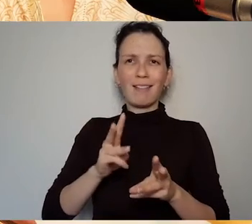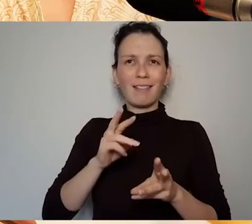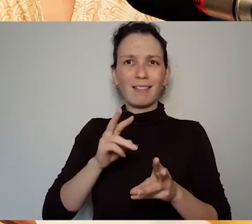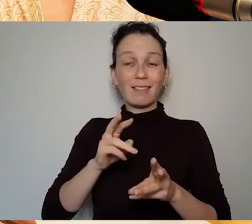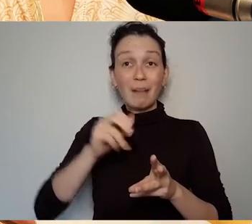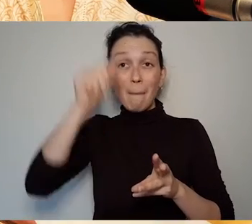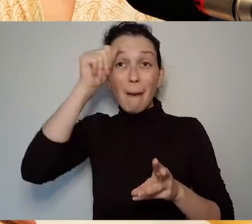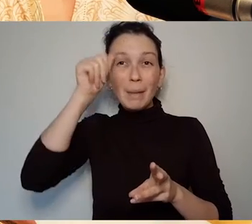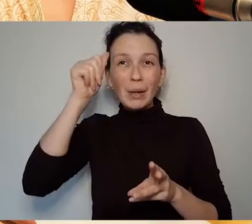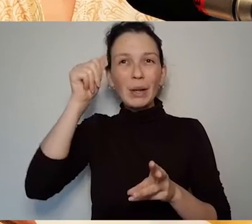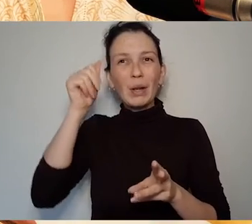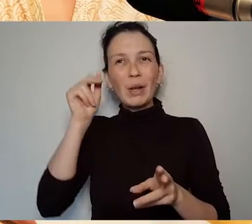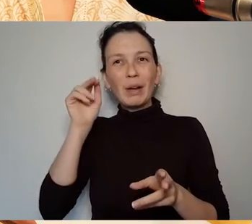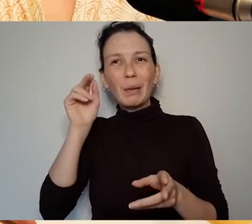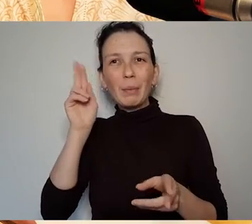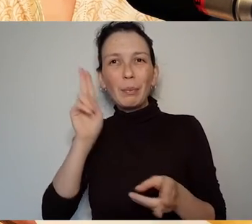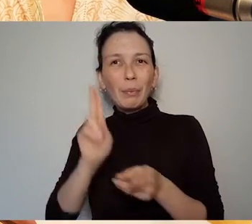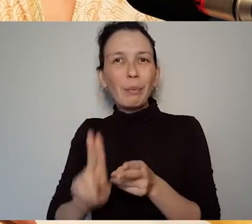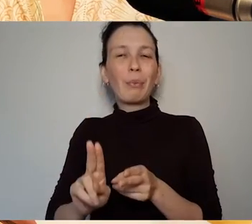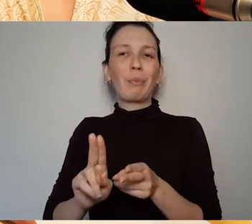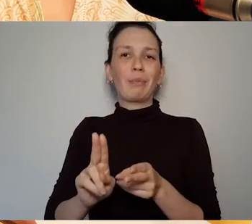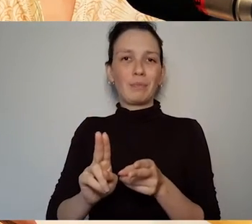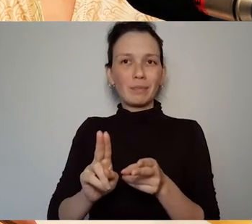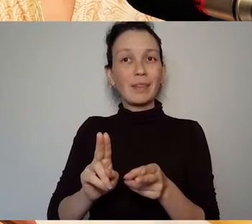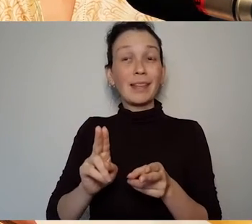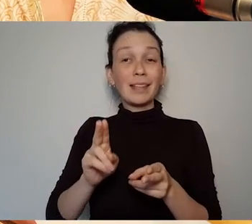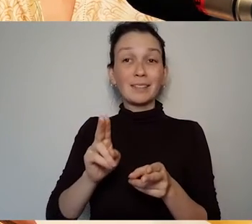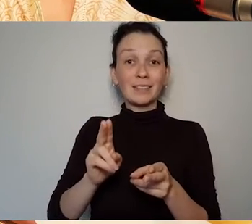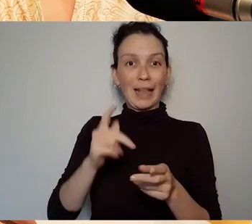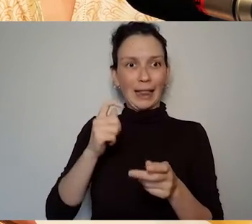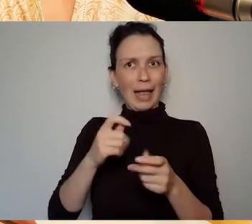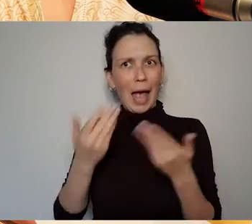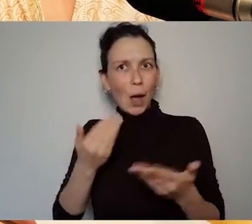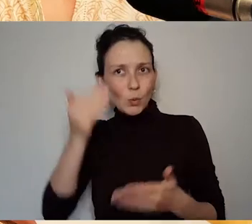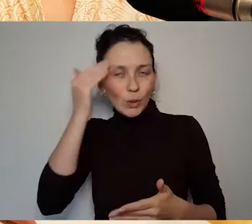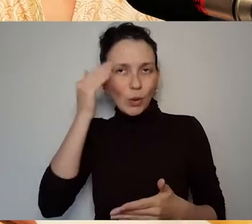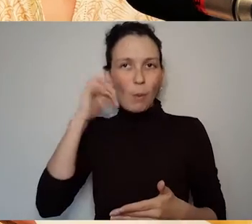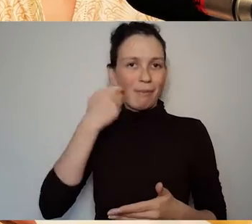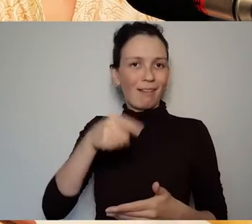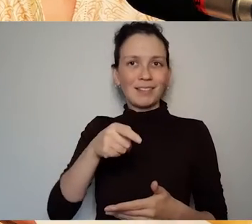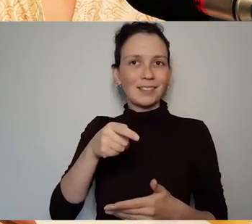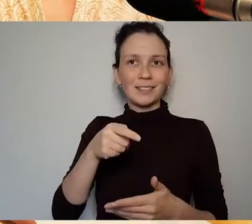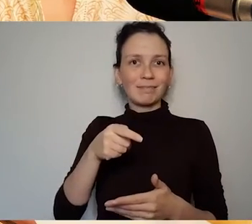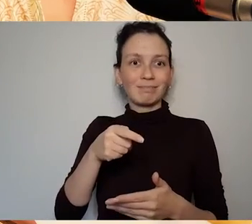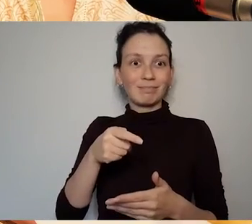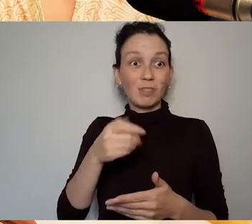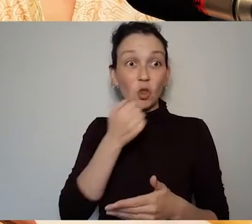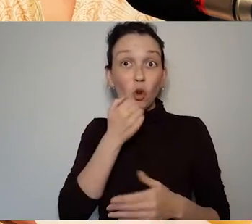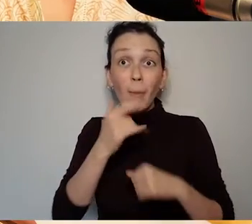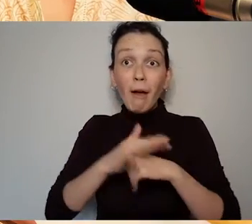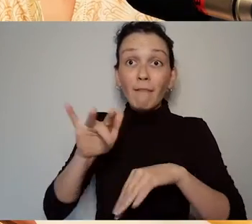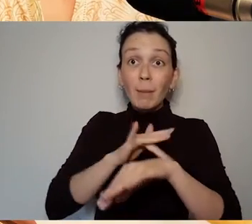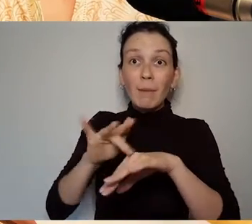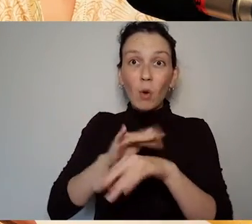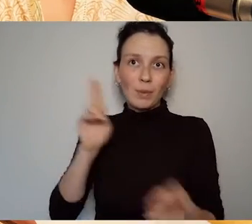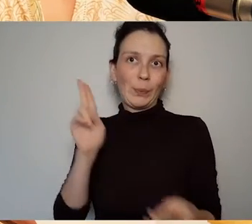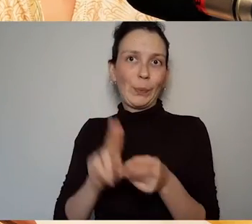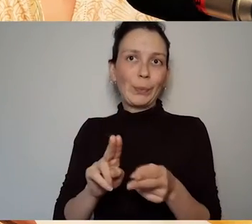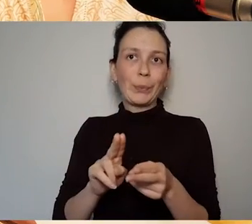wasn't staged and she then spent a period of time trying to find a new home for her plays